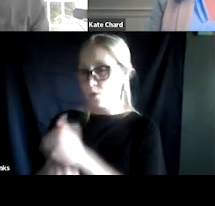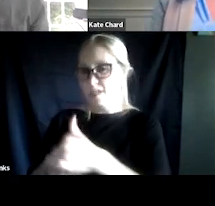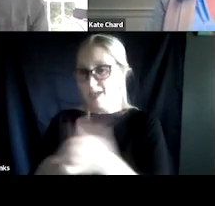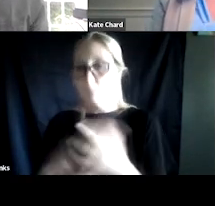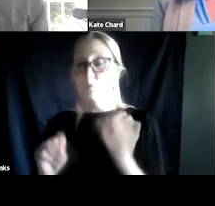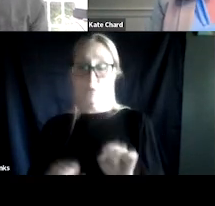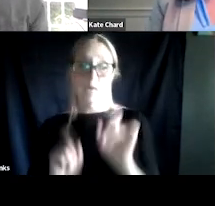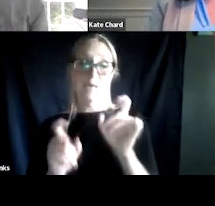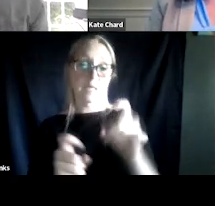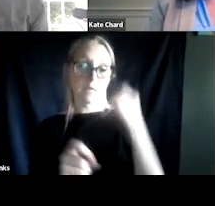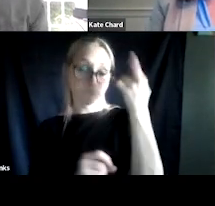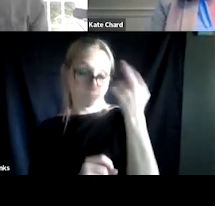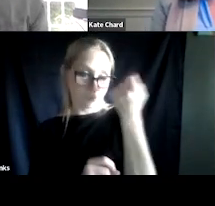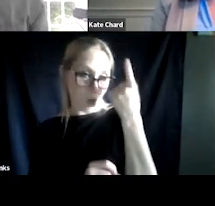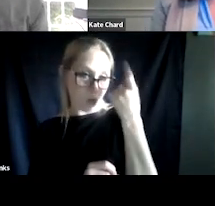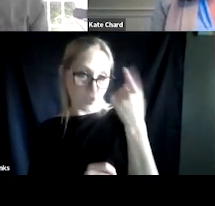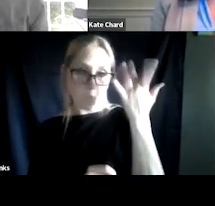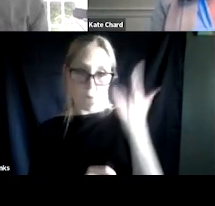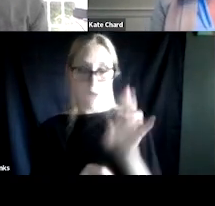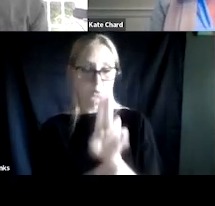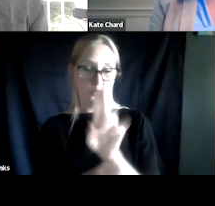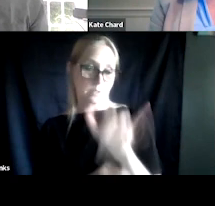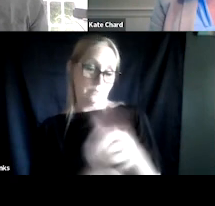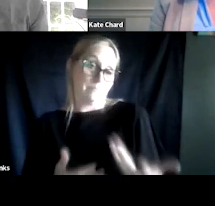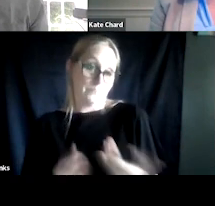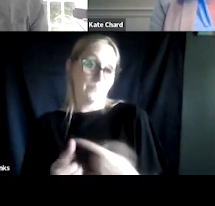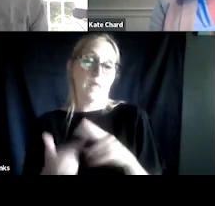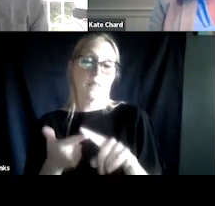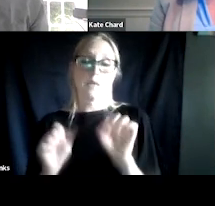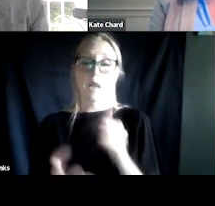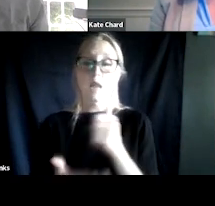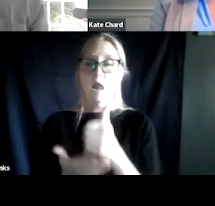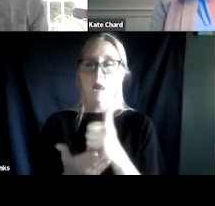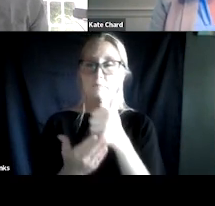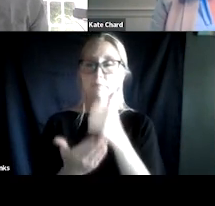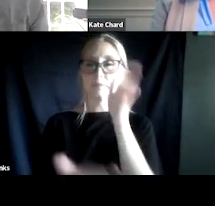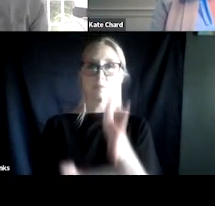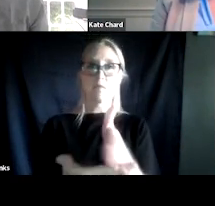the avoidance behavior behind use and we can help them think about, okay, what's the short term gain?